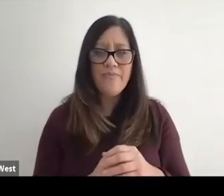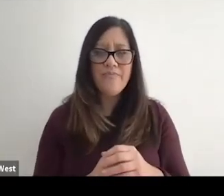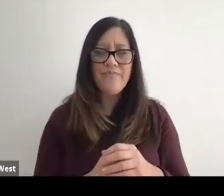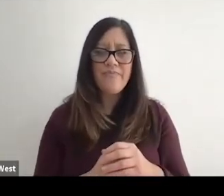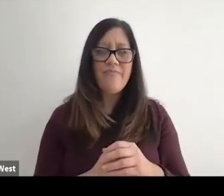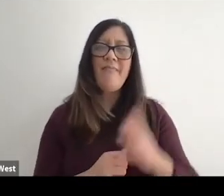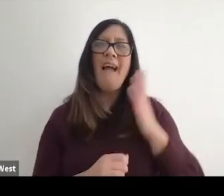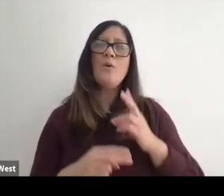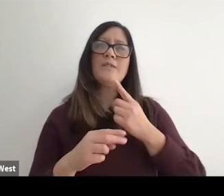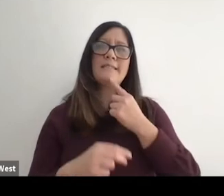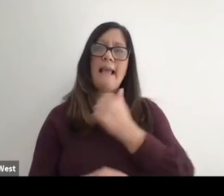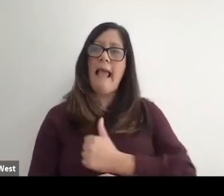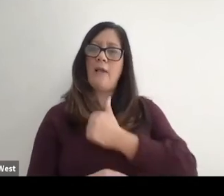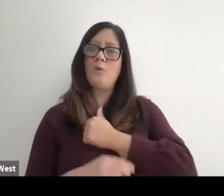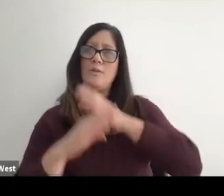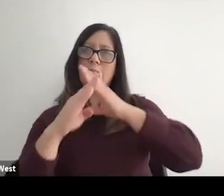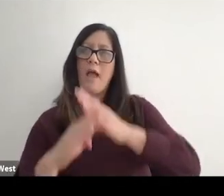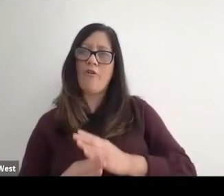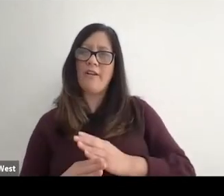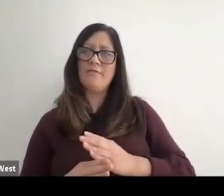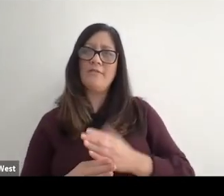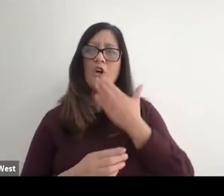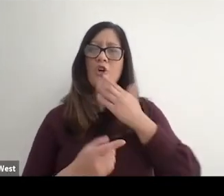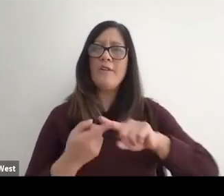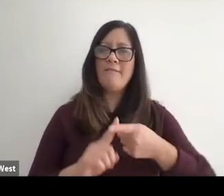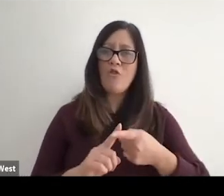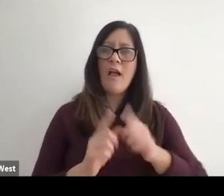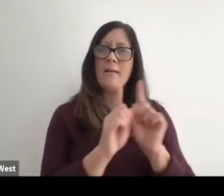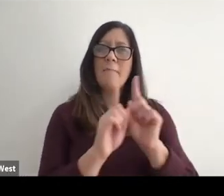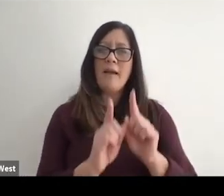I don't call him that anymore because a great friend of mine of mentor mind,